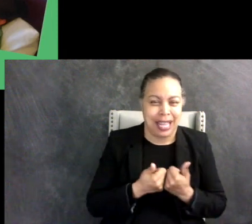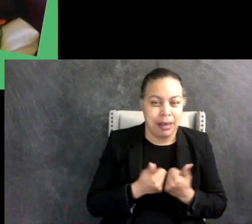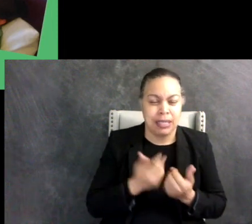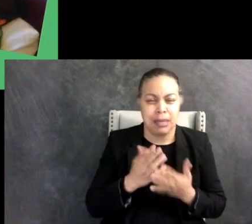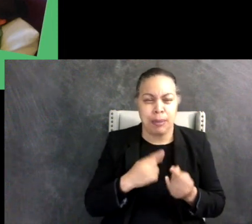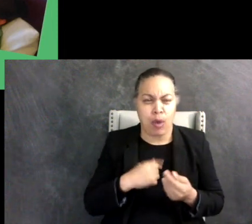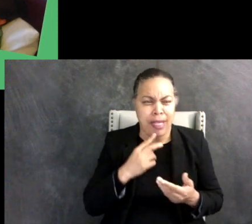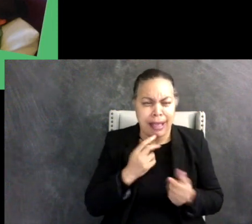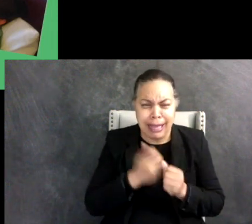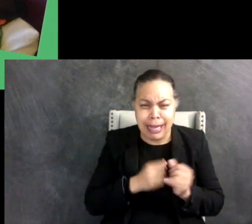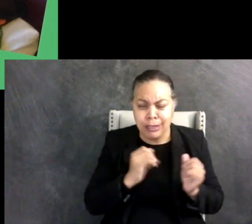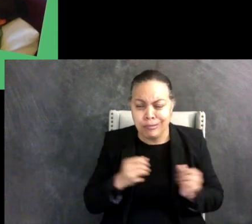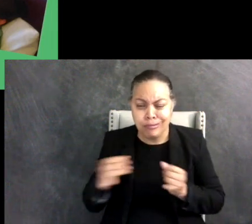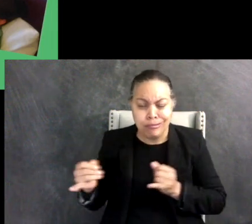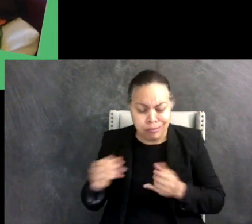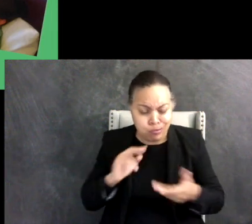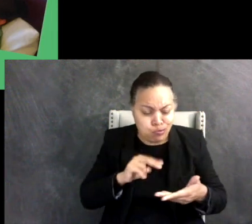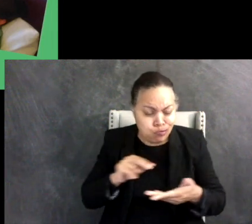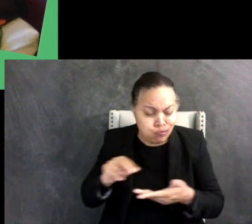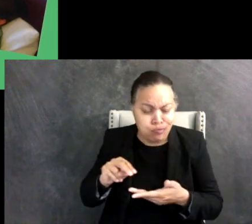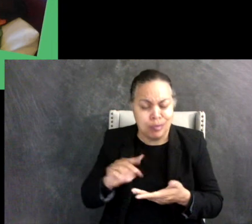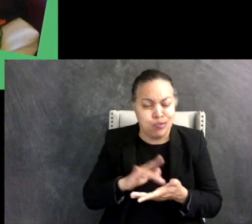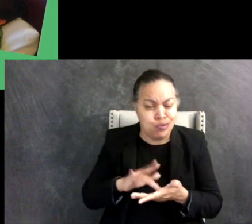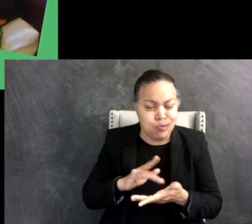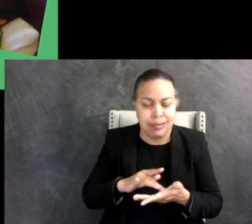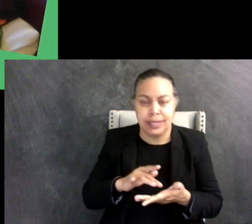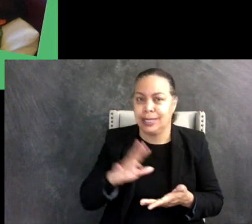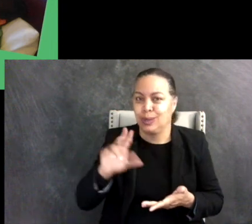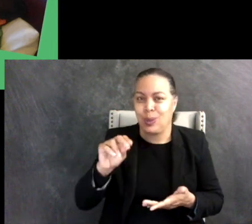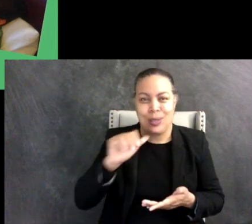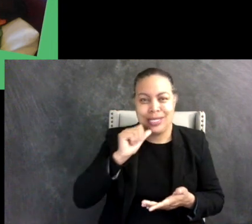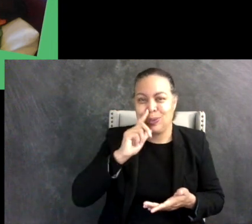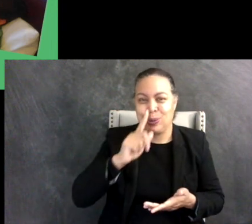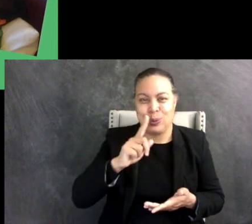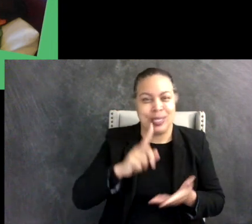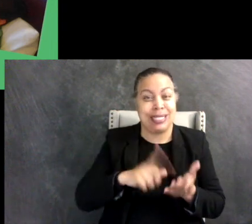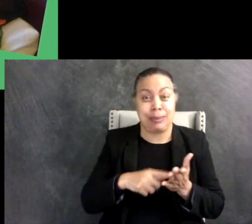their screens and not interacting, this is not true, sometimes we're playing a game together,